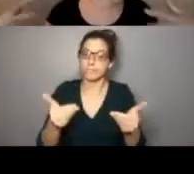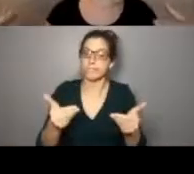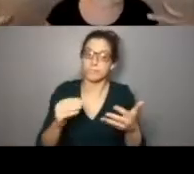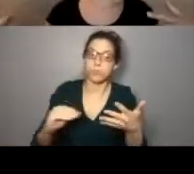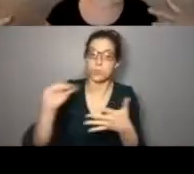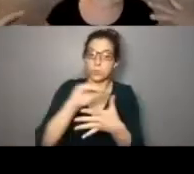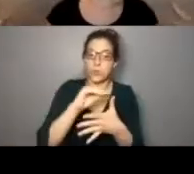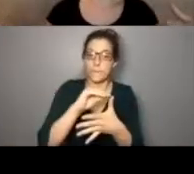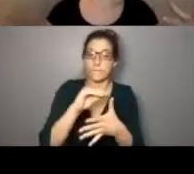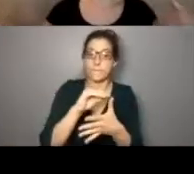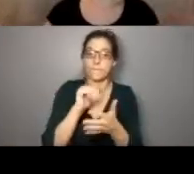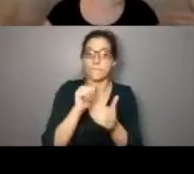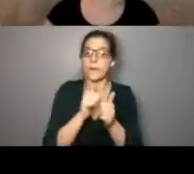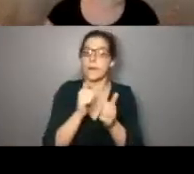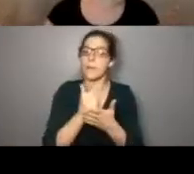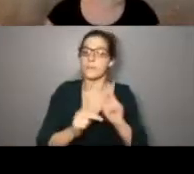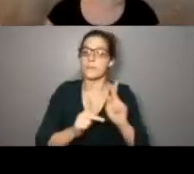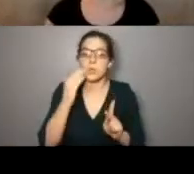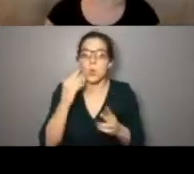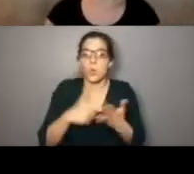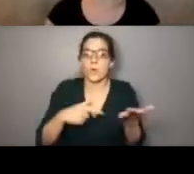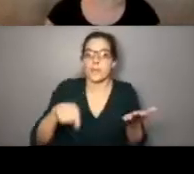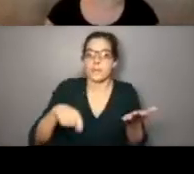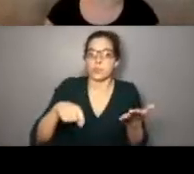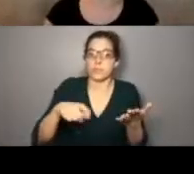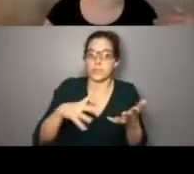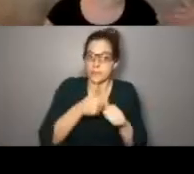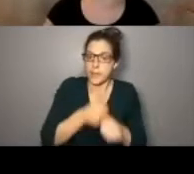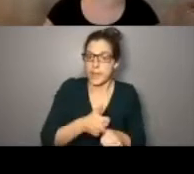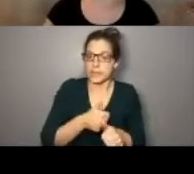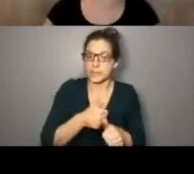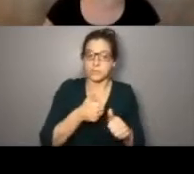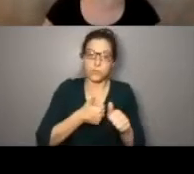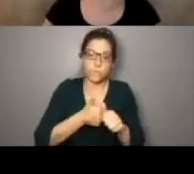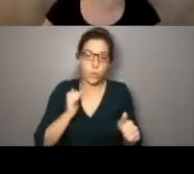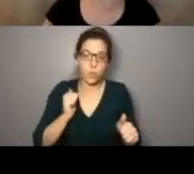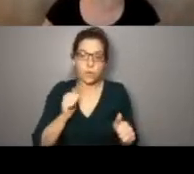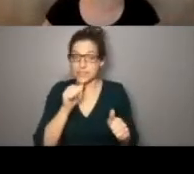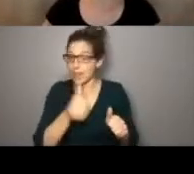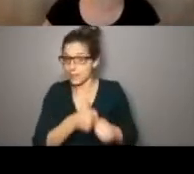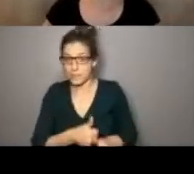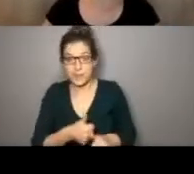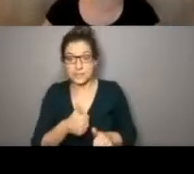to the top can help folks know what they need to be in compliance to avoid non-compliance